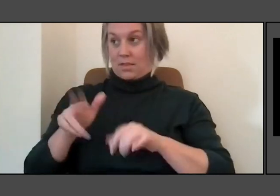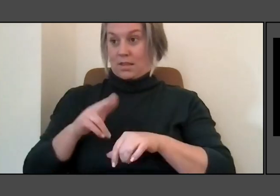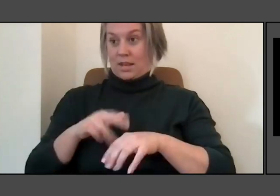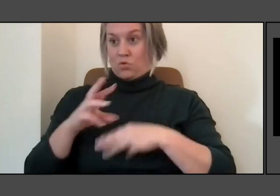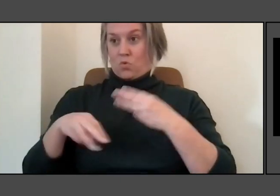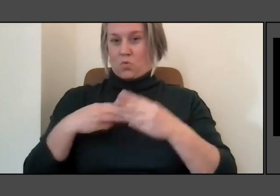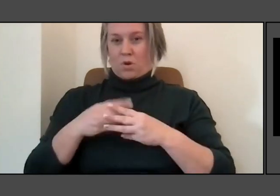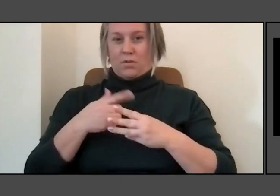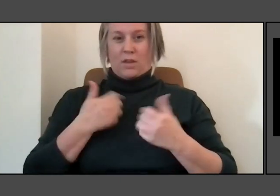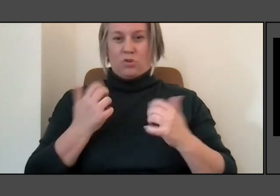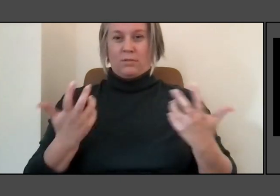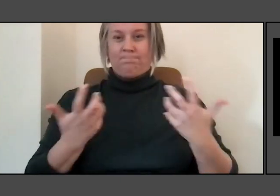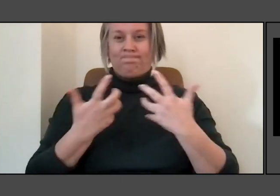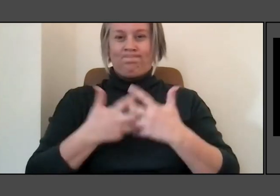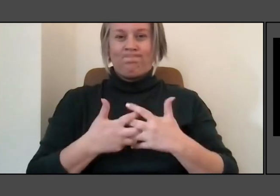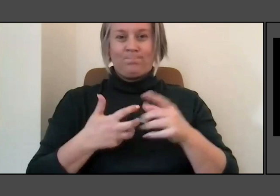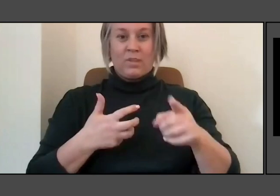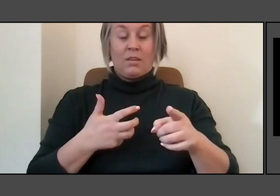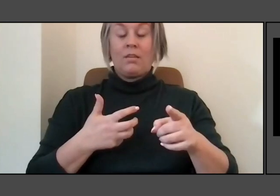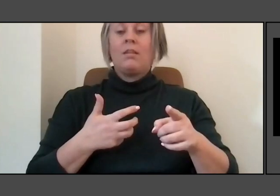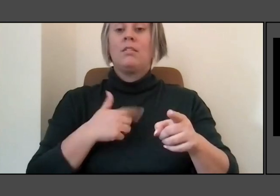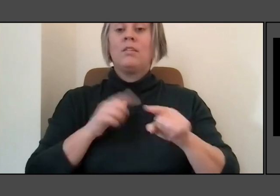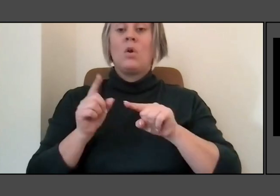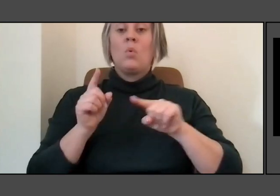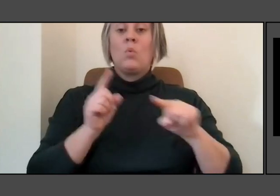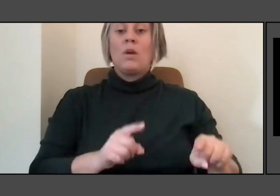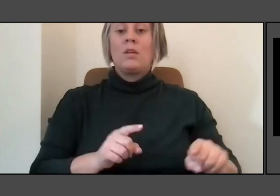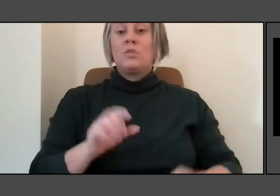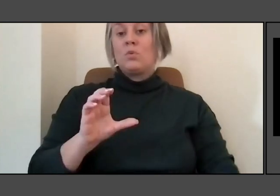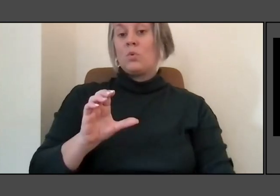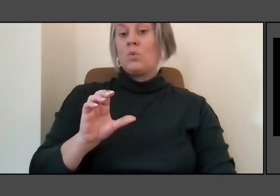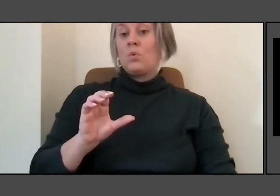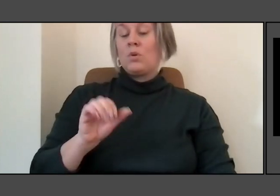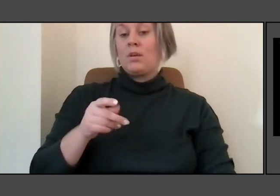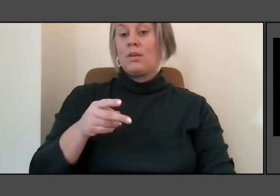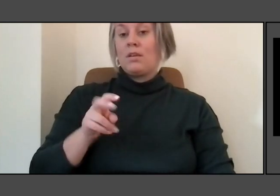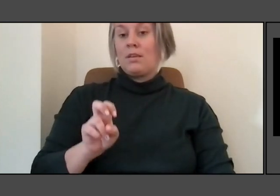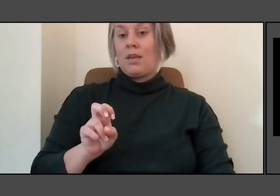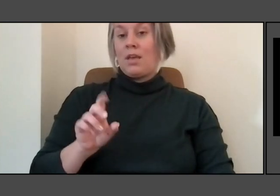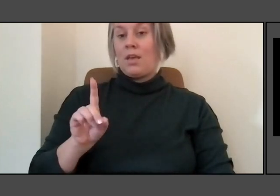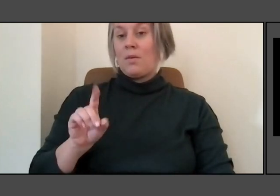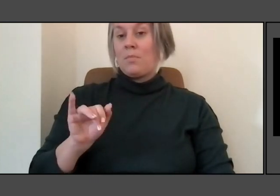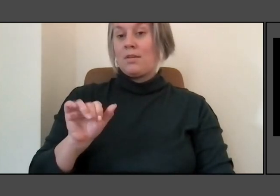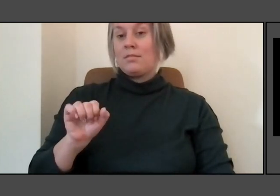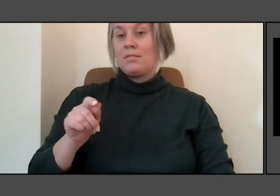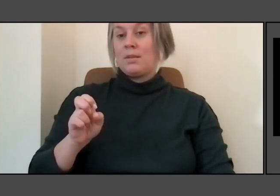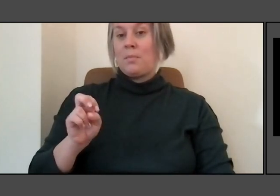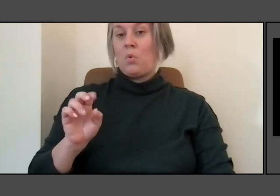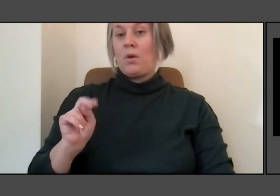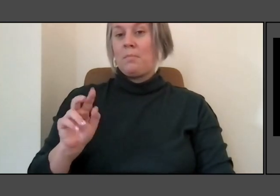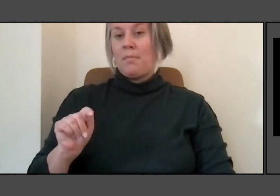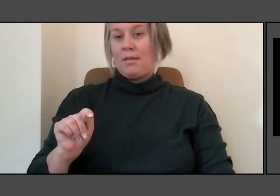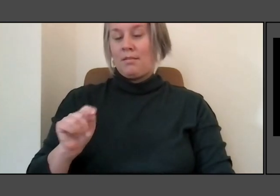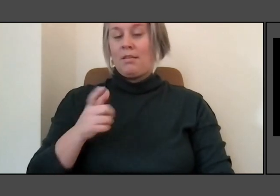This was the first of the sites for the conference project, and I was met by what I would call unplanned ugliness.